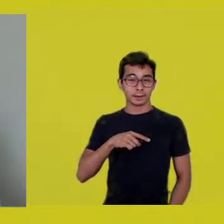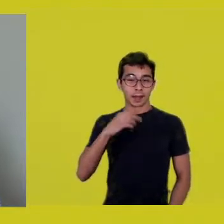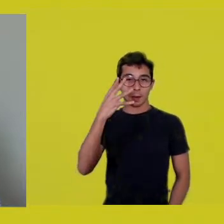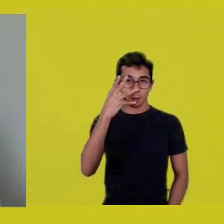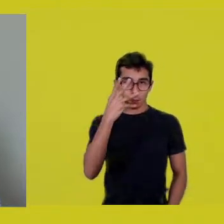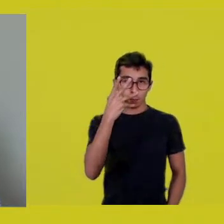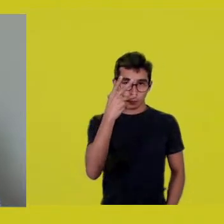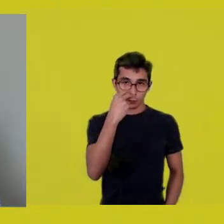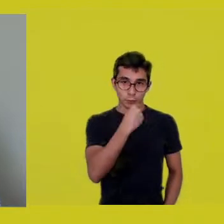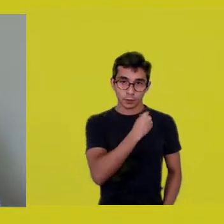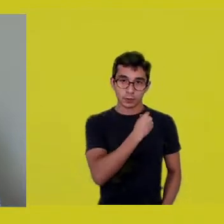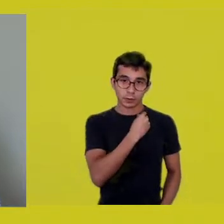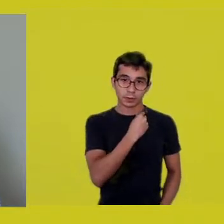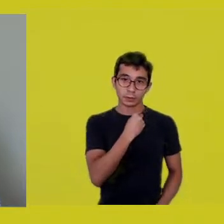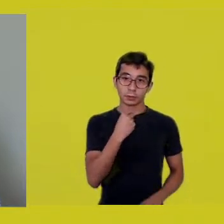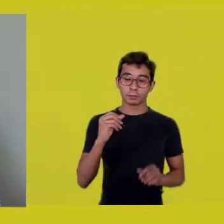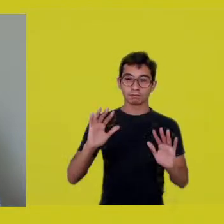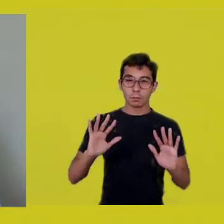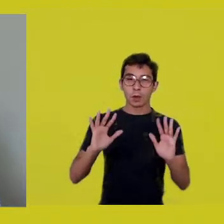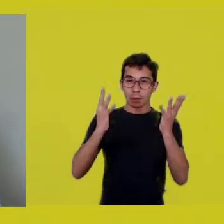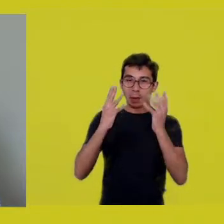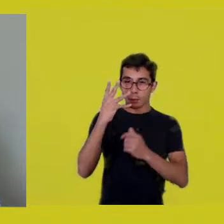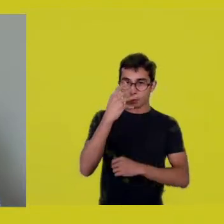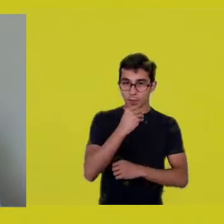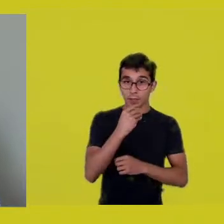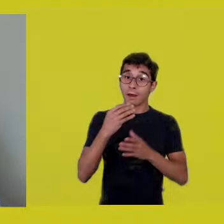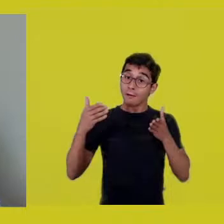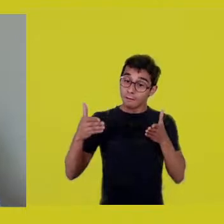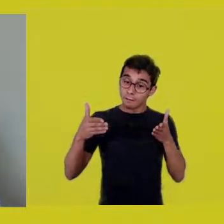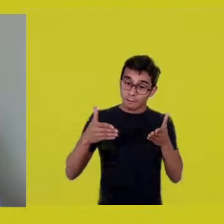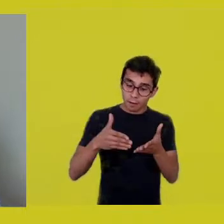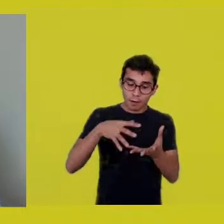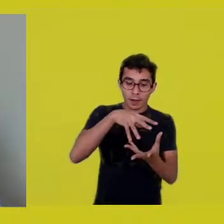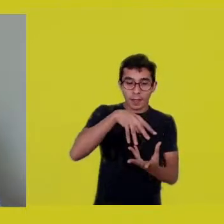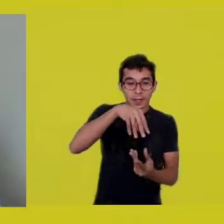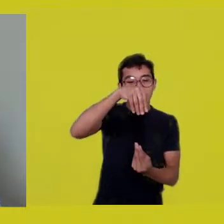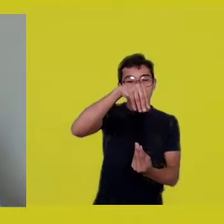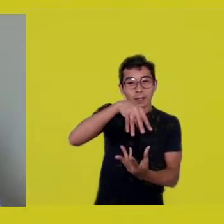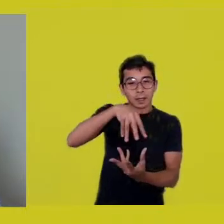it’s for the Enchanted. -For the Enchanted. Those Enchanted.